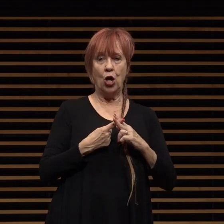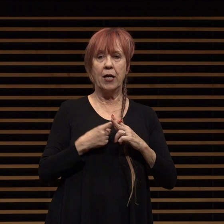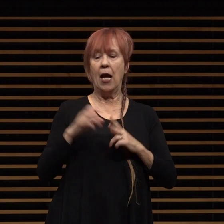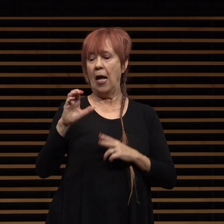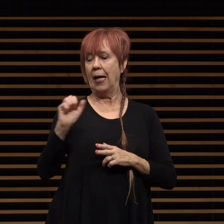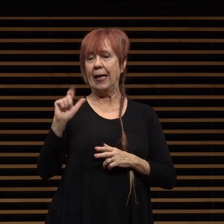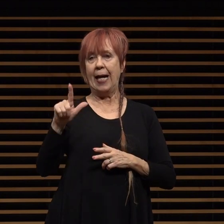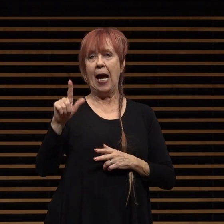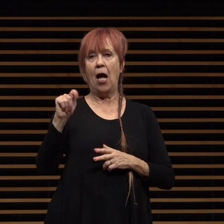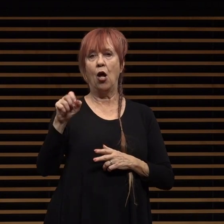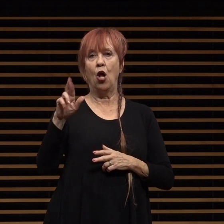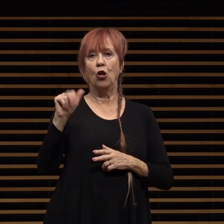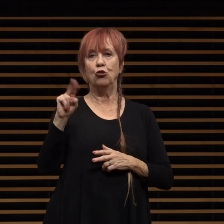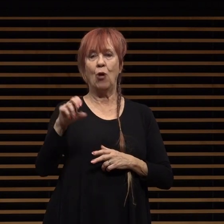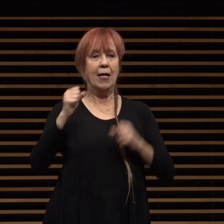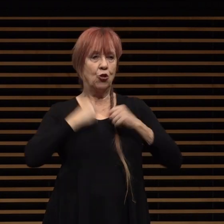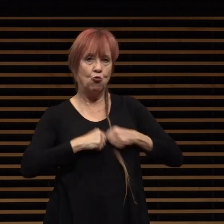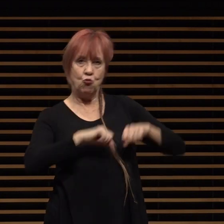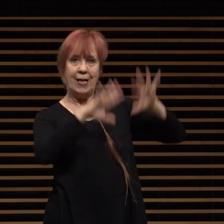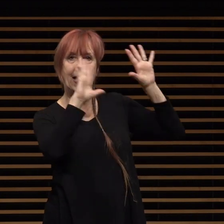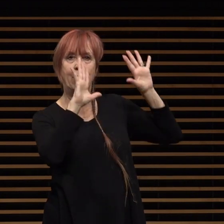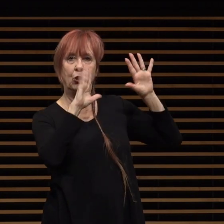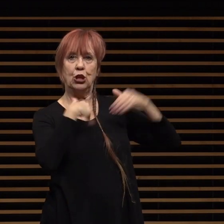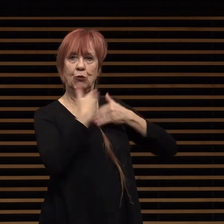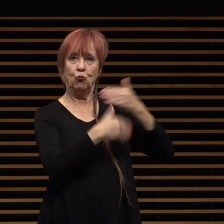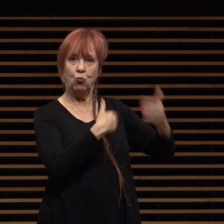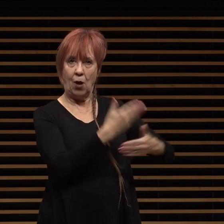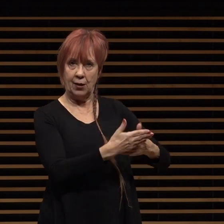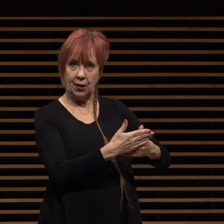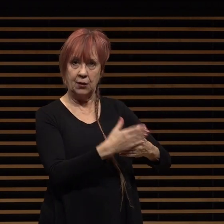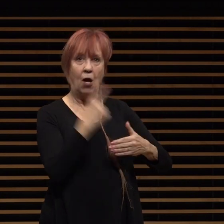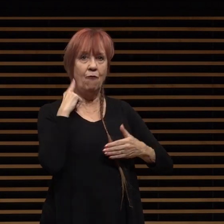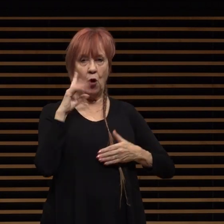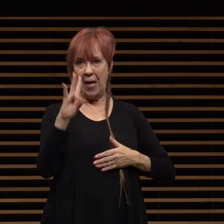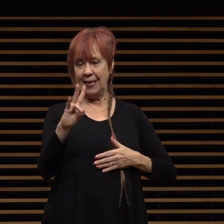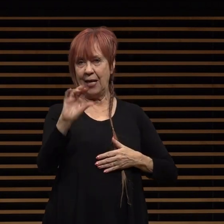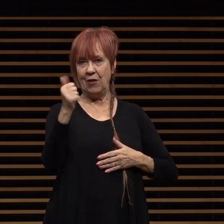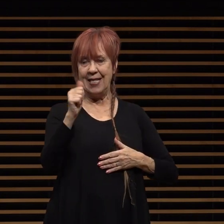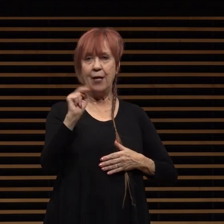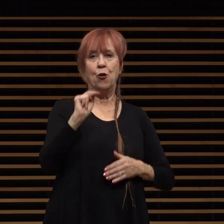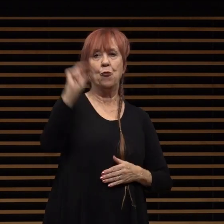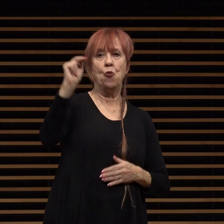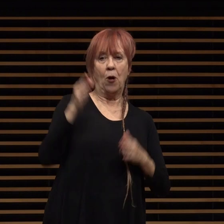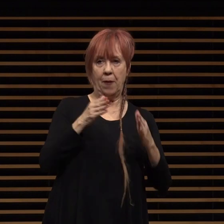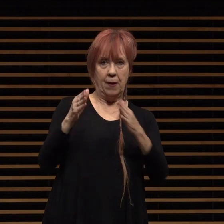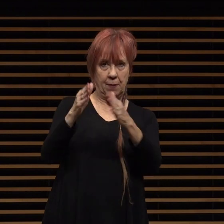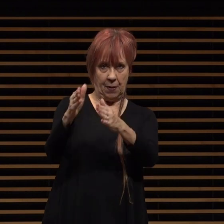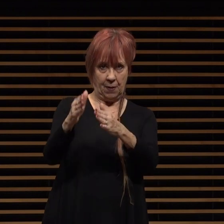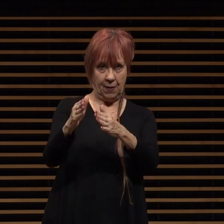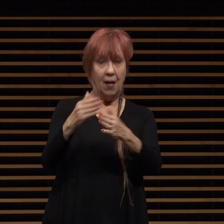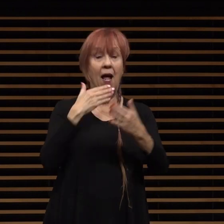process for the for the 710 northern stub to